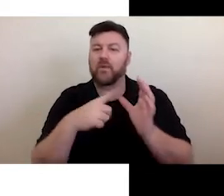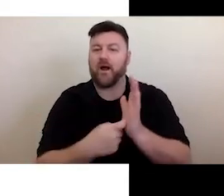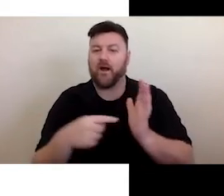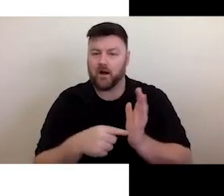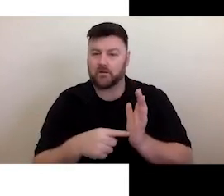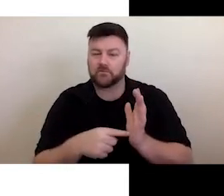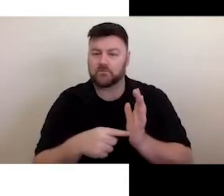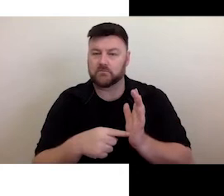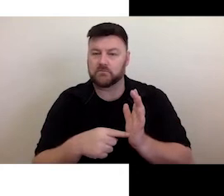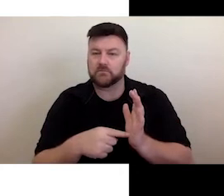or as creators.